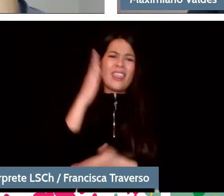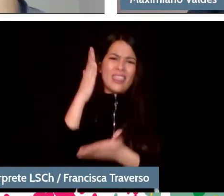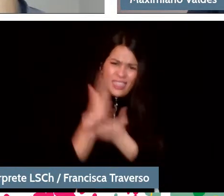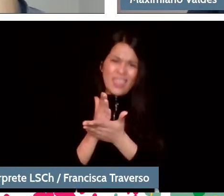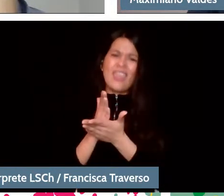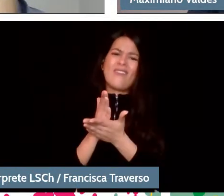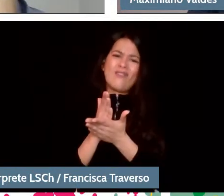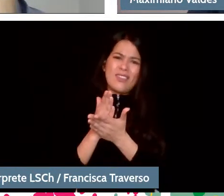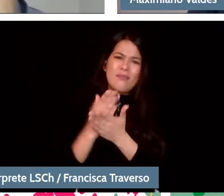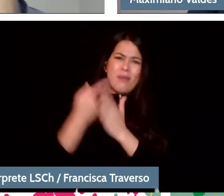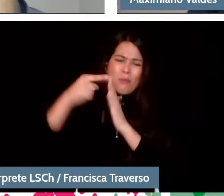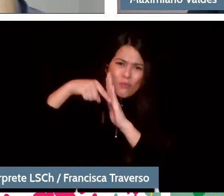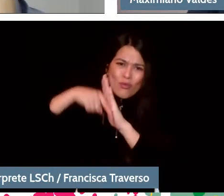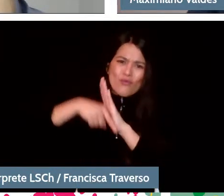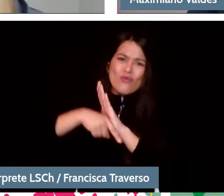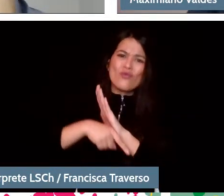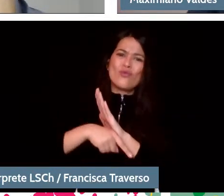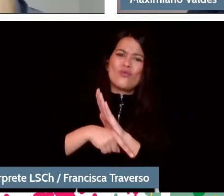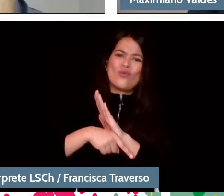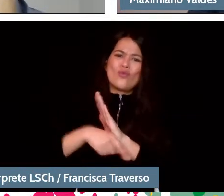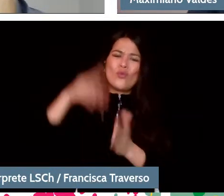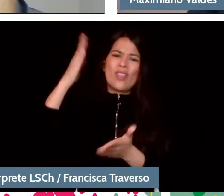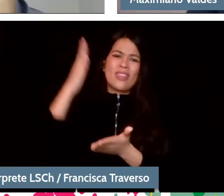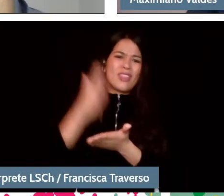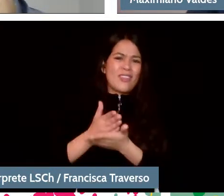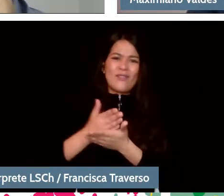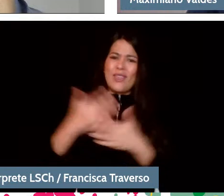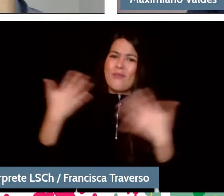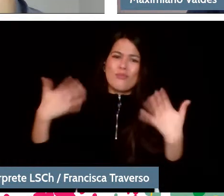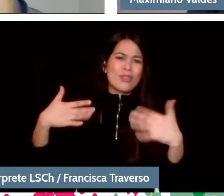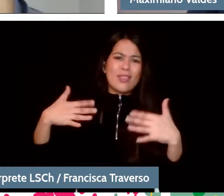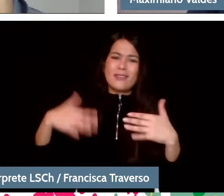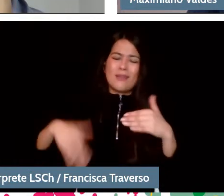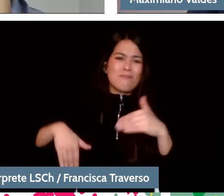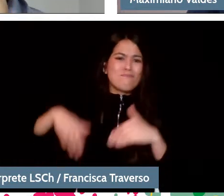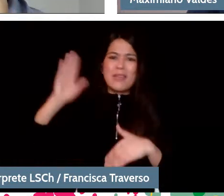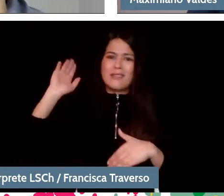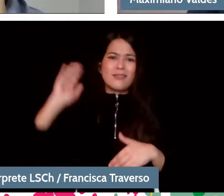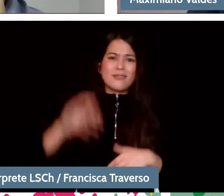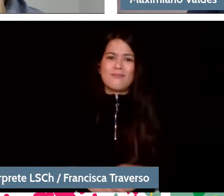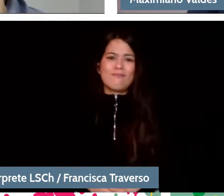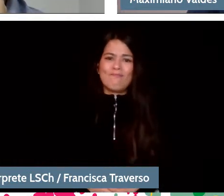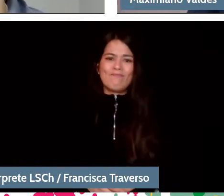it has to be given greater importance, I think, mainly, to the provincial orchestras.